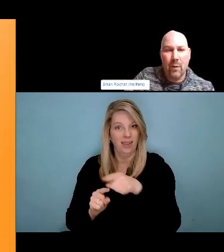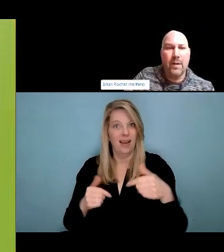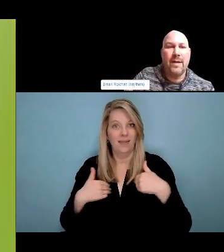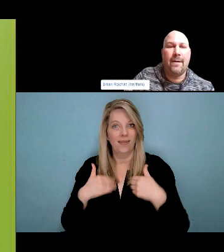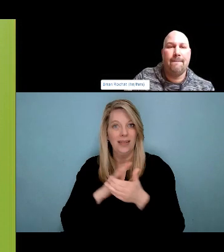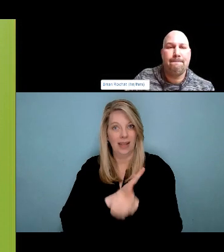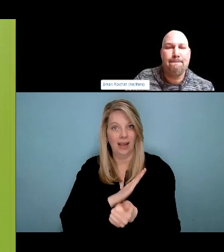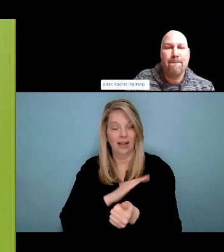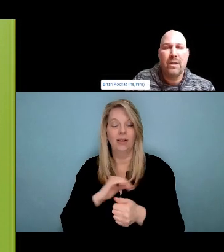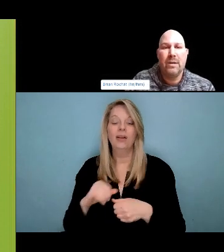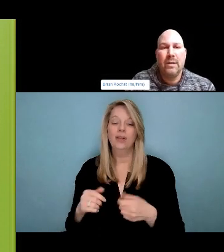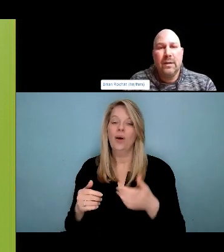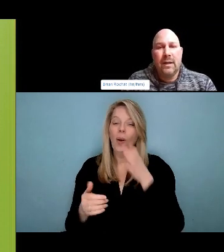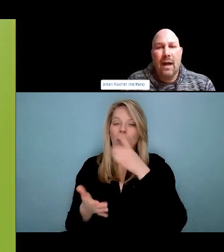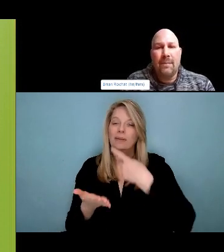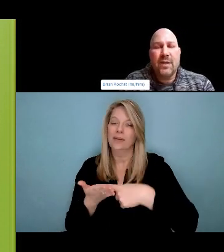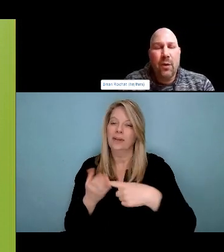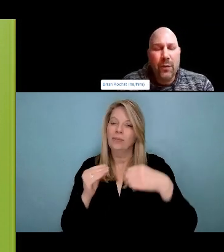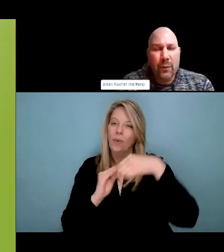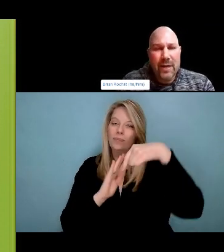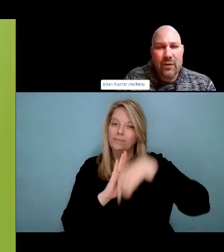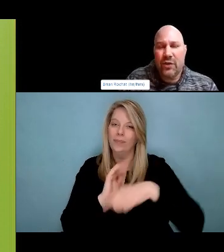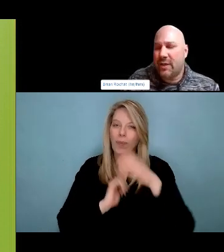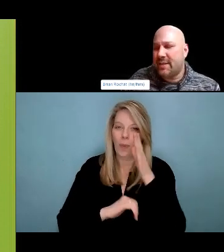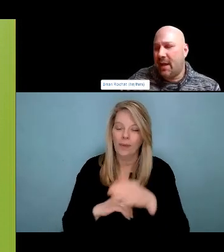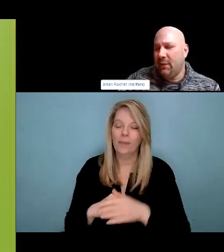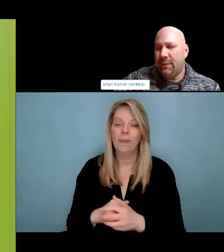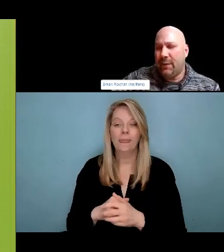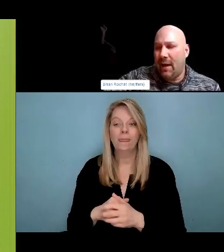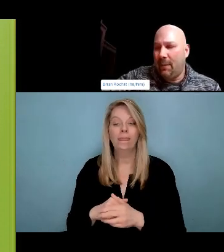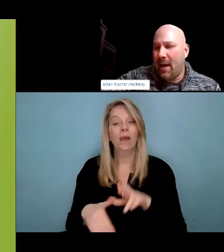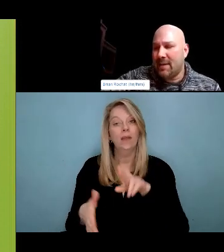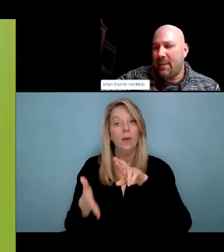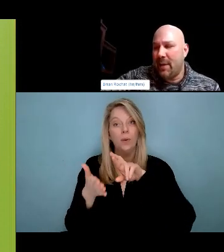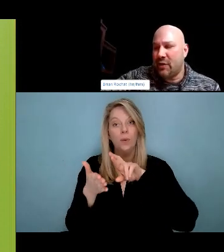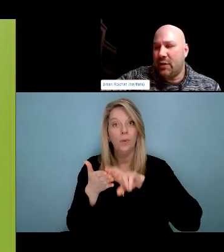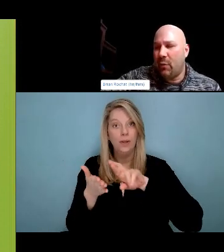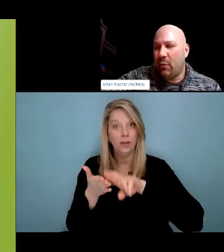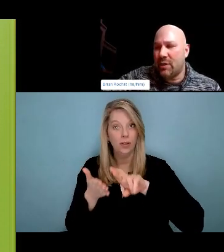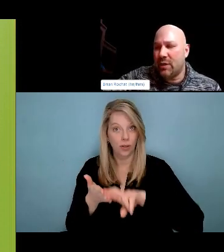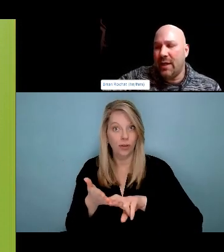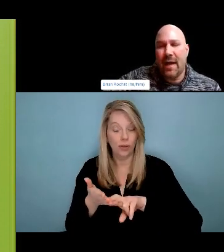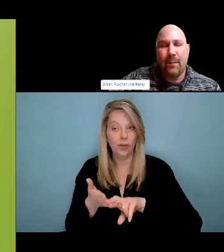traditional knowledge systems and seeing the spiritual world, the natural world, and that